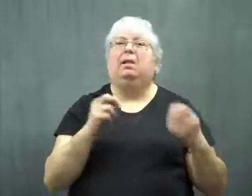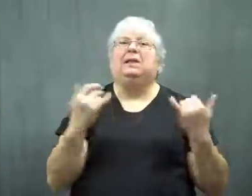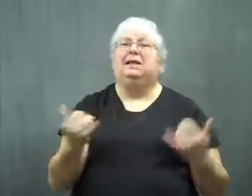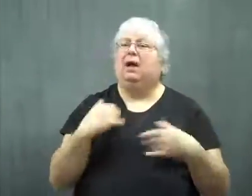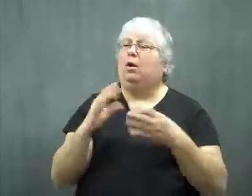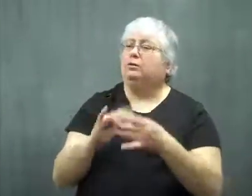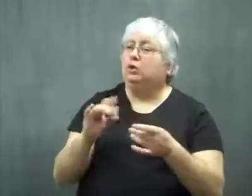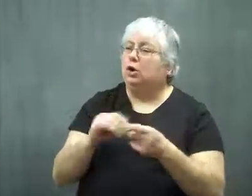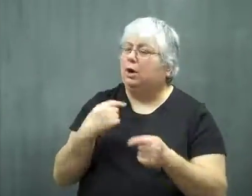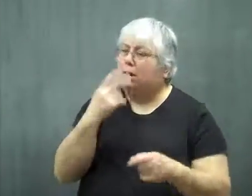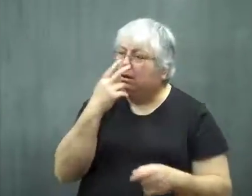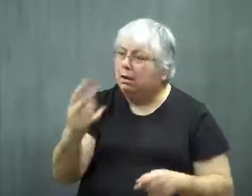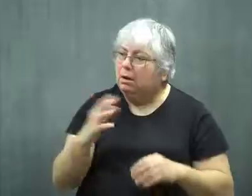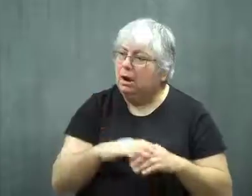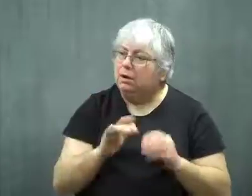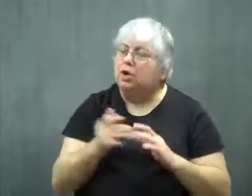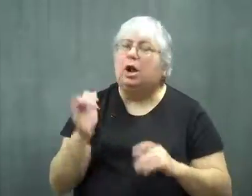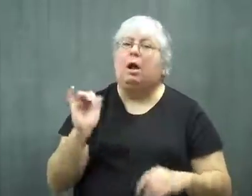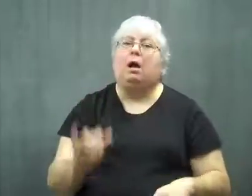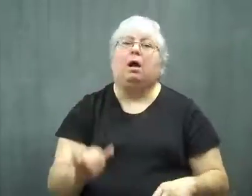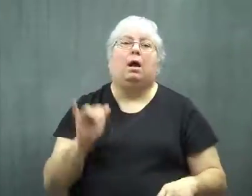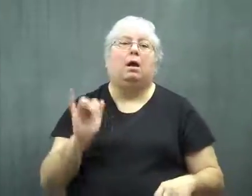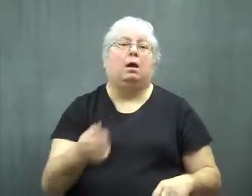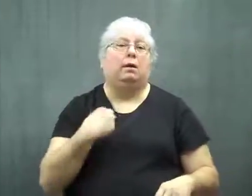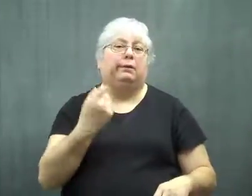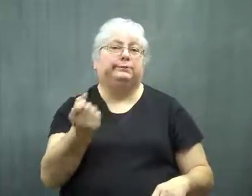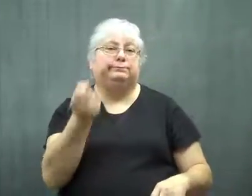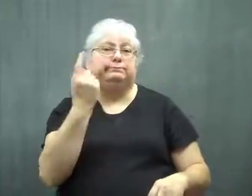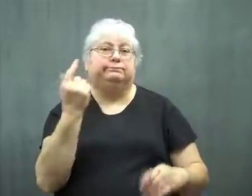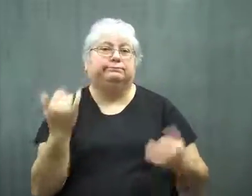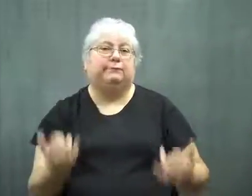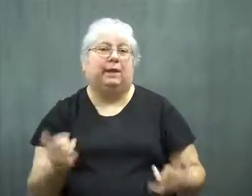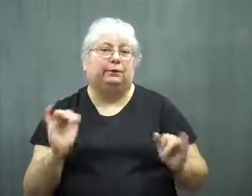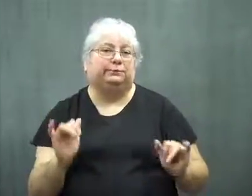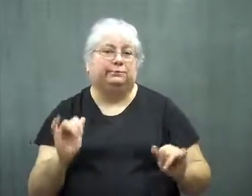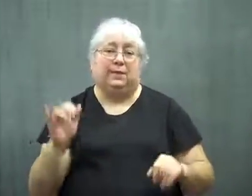Then I saw an article on the internet, and it all makes sense now.